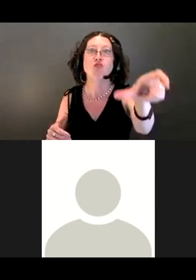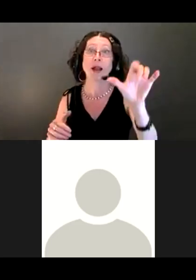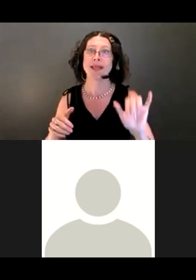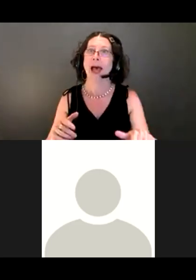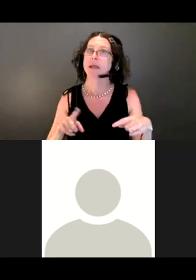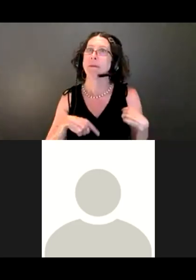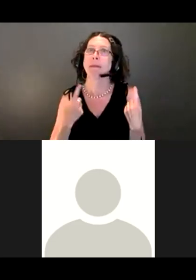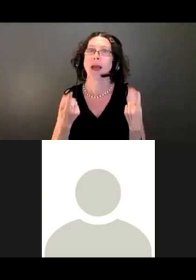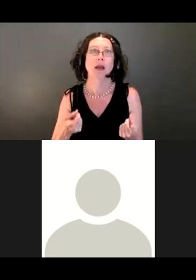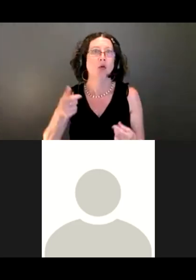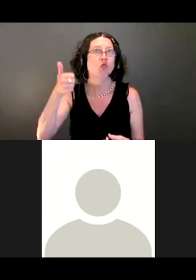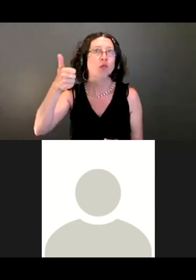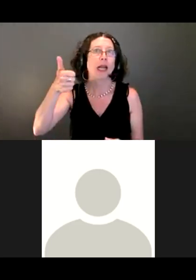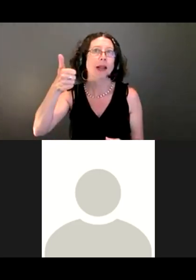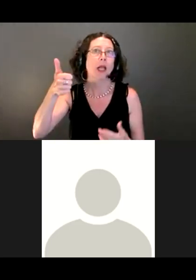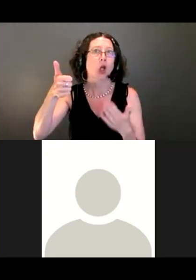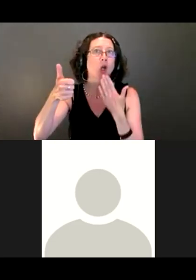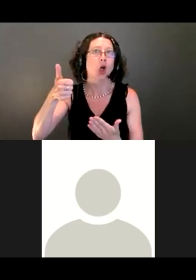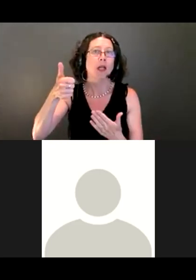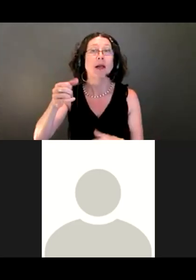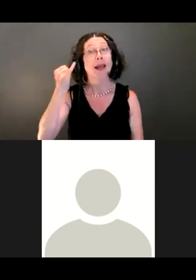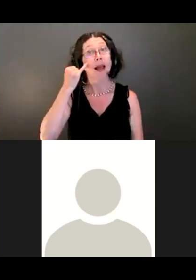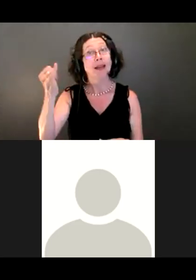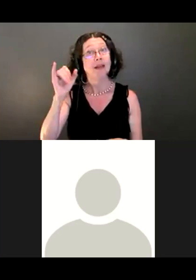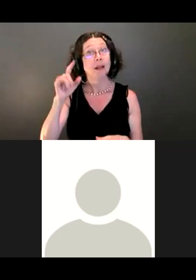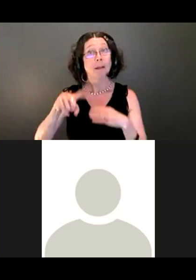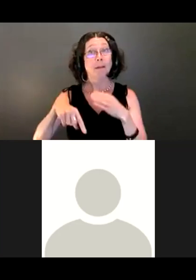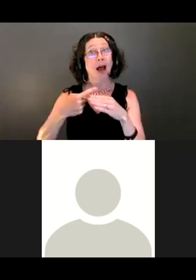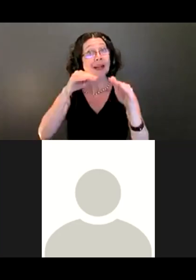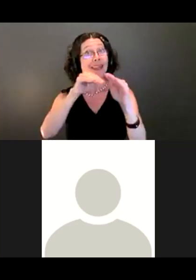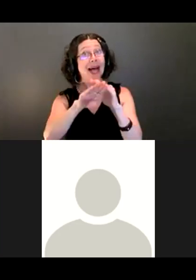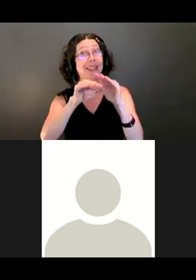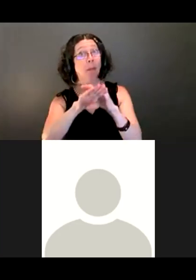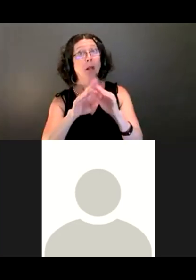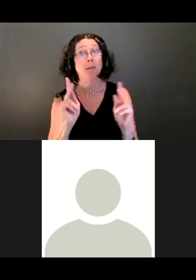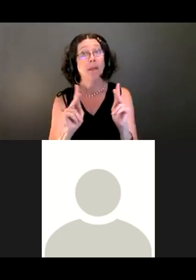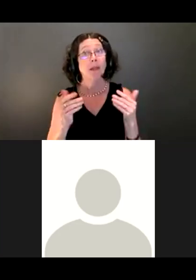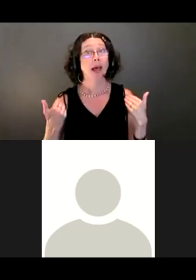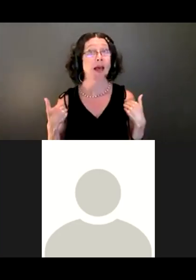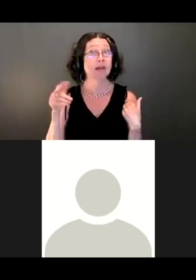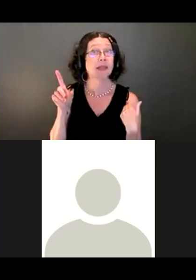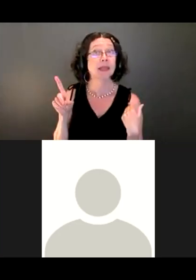I think the ideas about being accessible to people who have